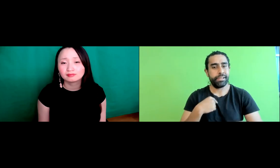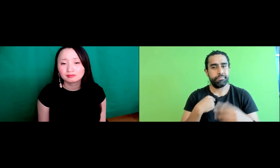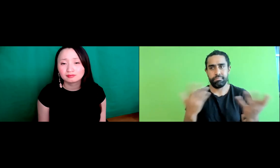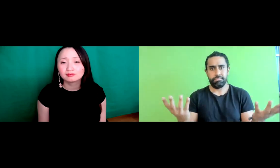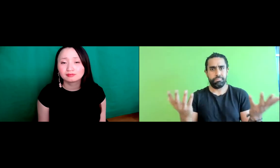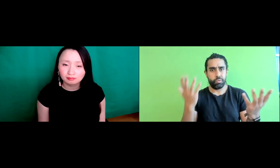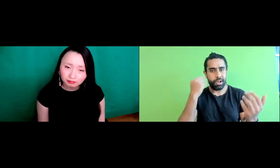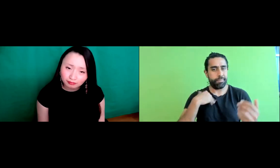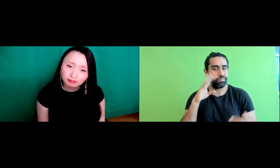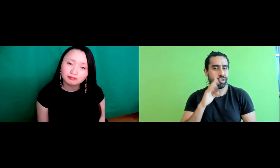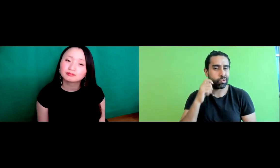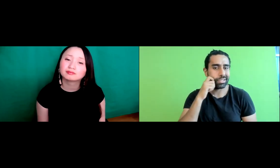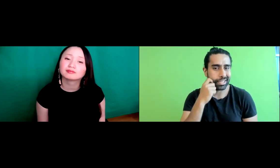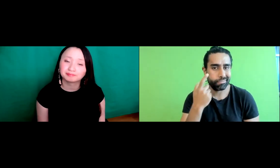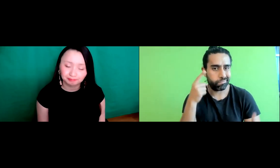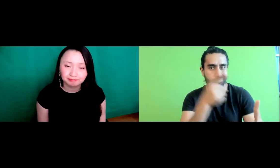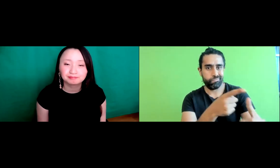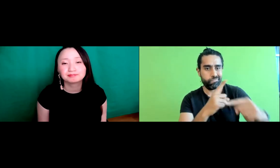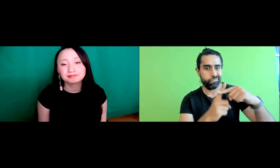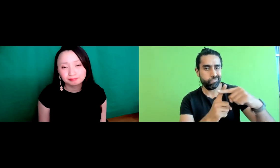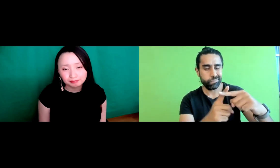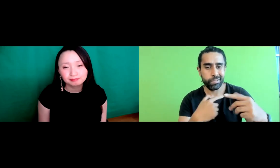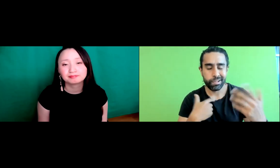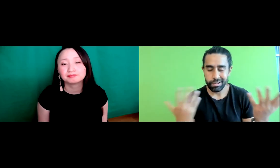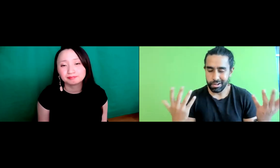including myself. However, people targeted me because I had